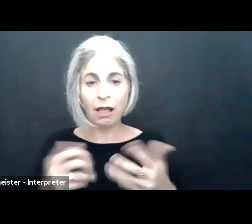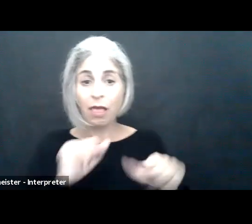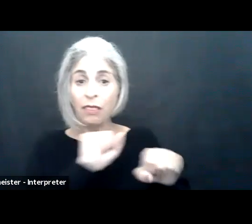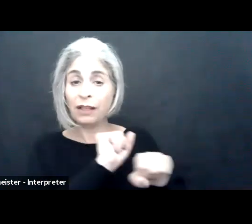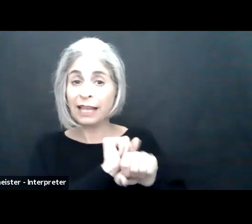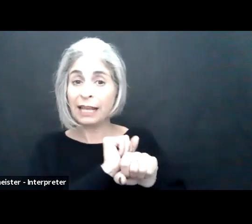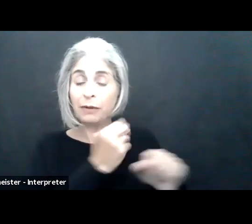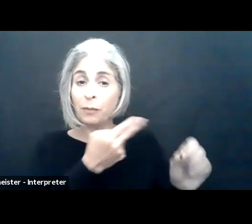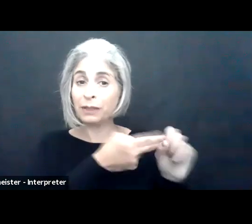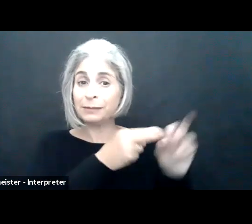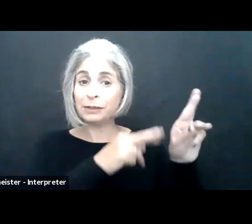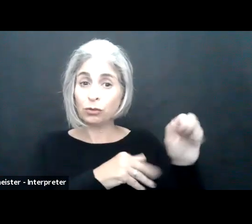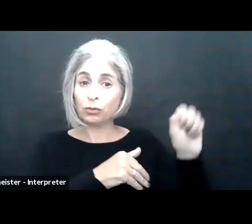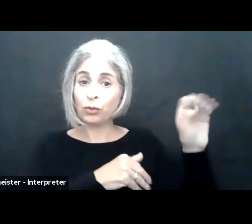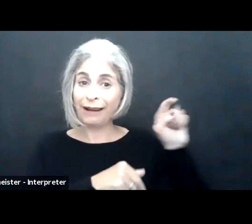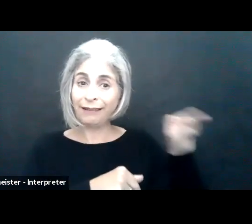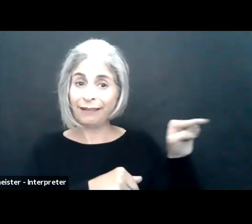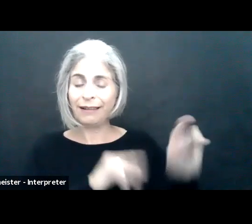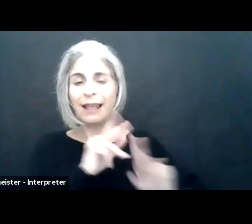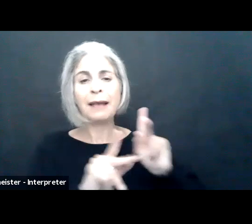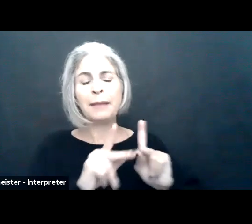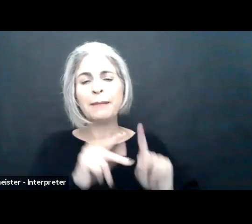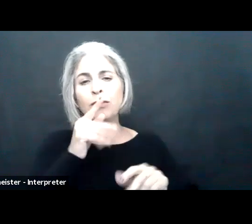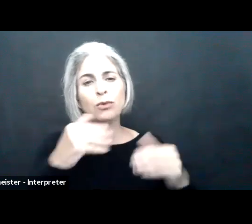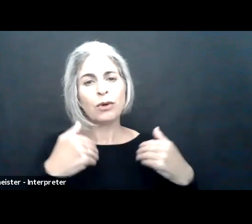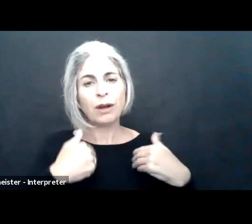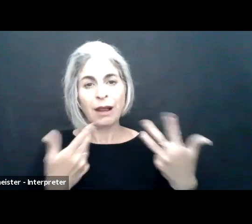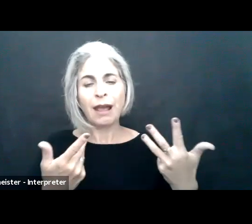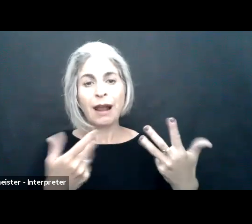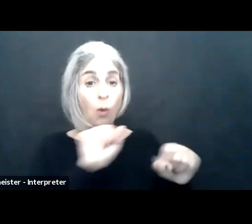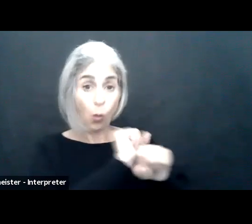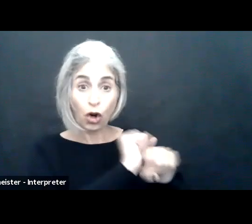looking for work who cannot find work.